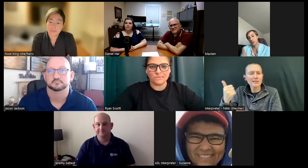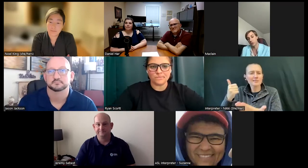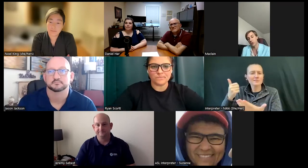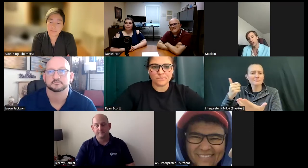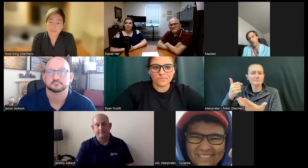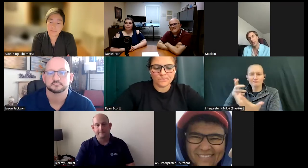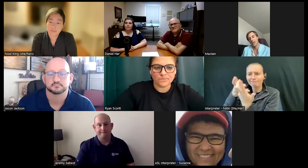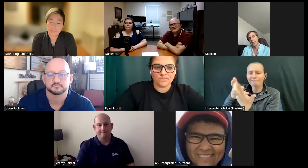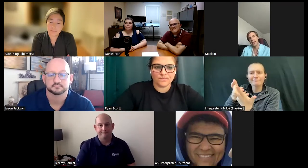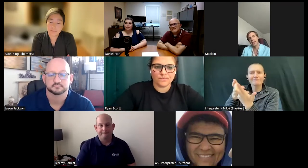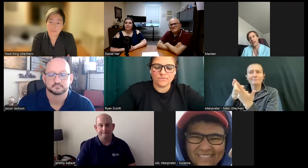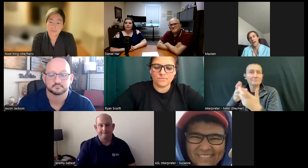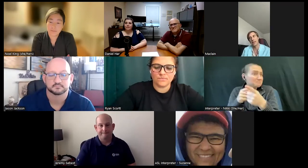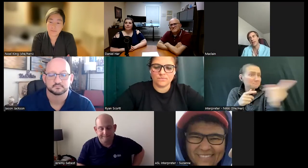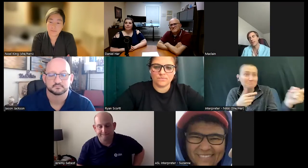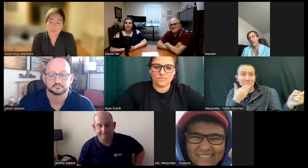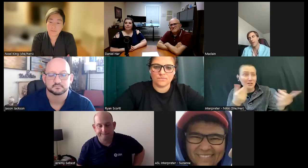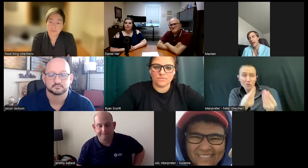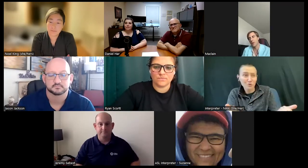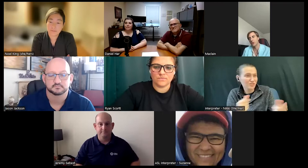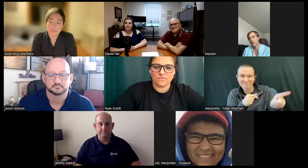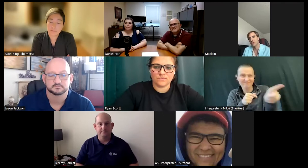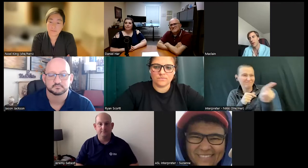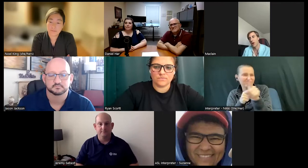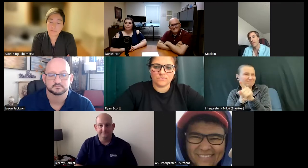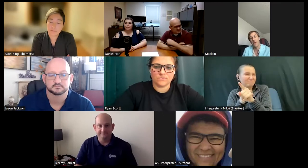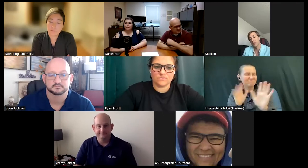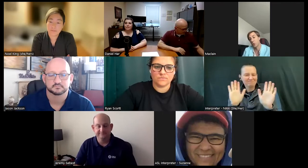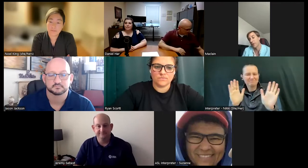better solution because I didn't like the idea that I was coming off if I was